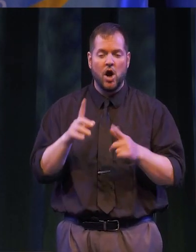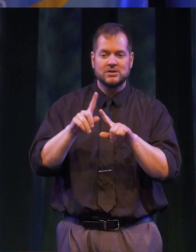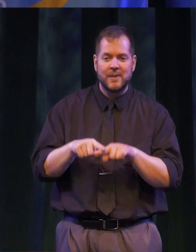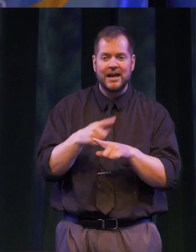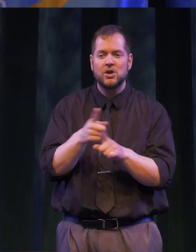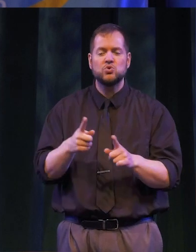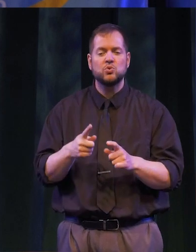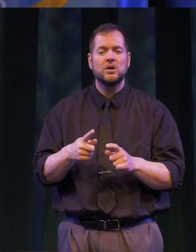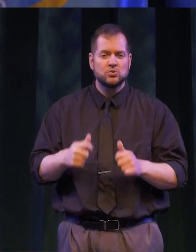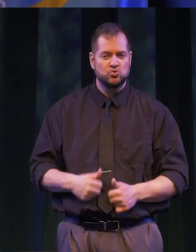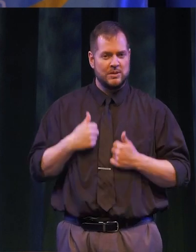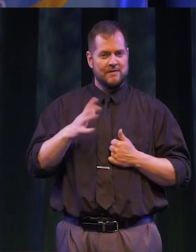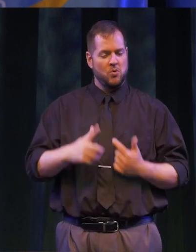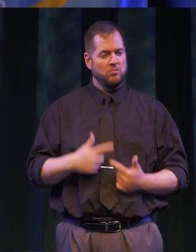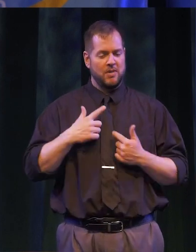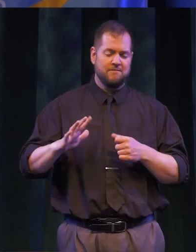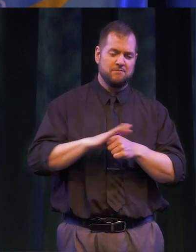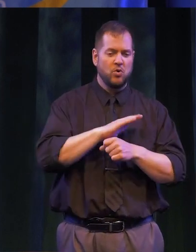ON YOU TO LIVE A LIFE FULL OF PROMISE AND POTENTIAL